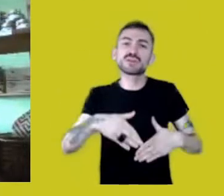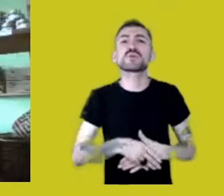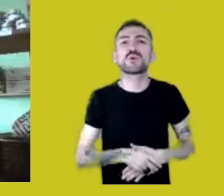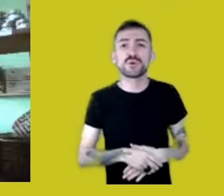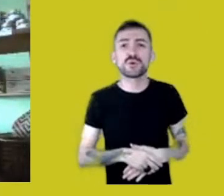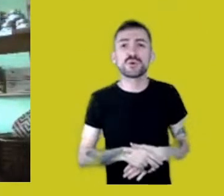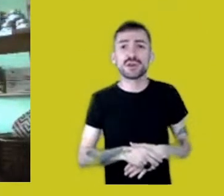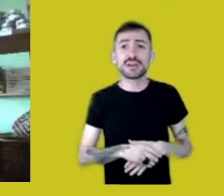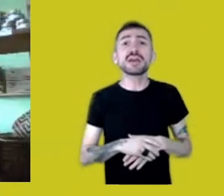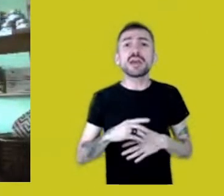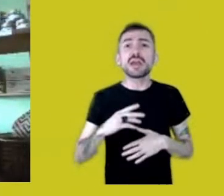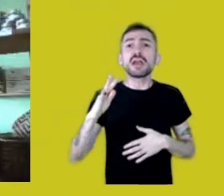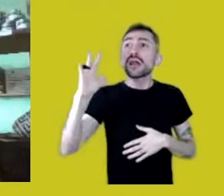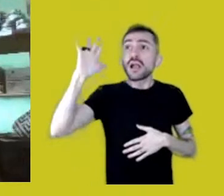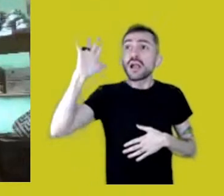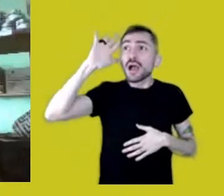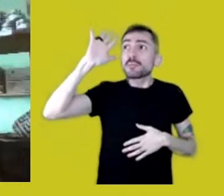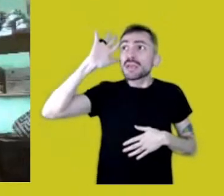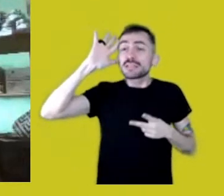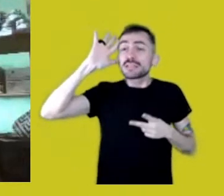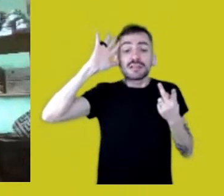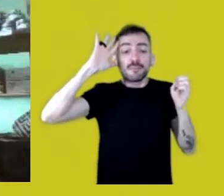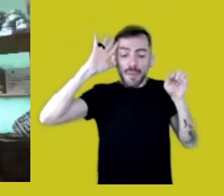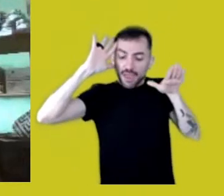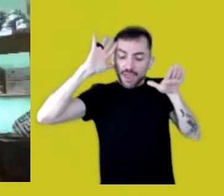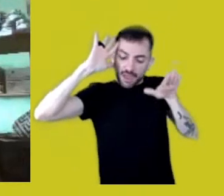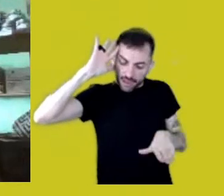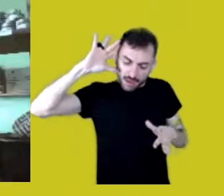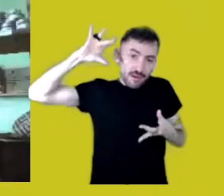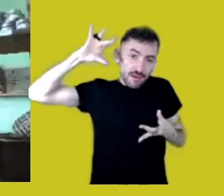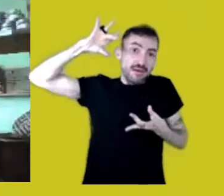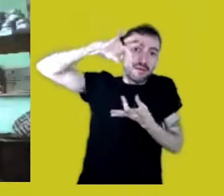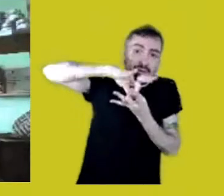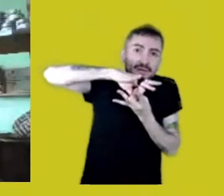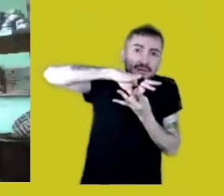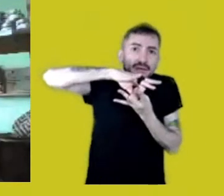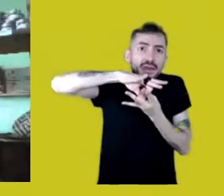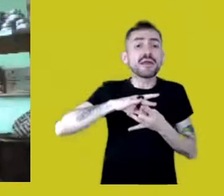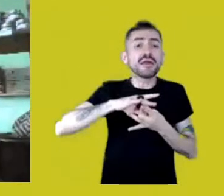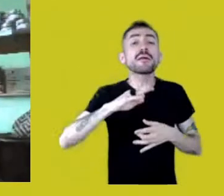Where have our feet been treading? How many Brazils do we have?